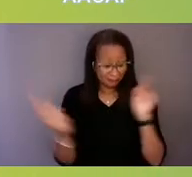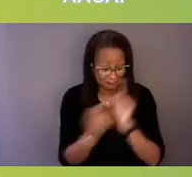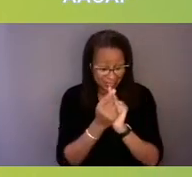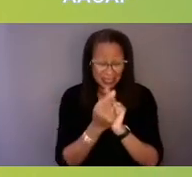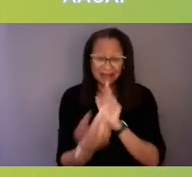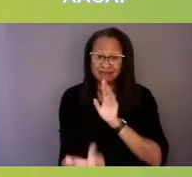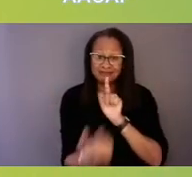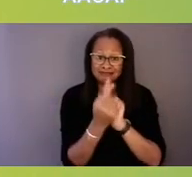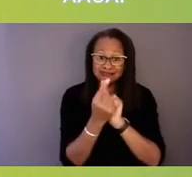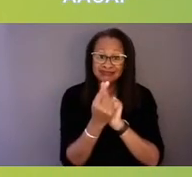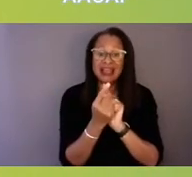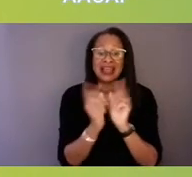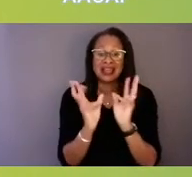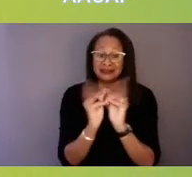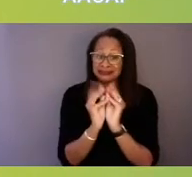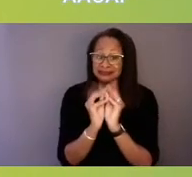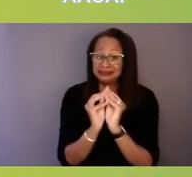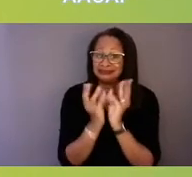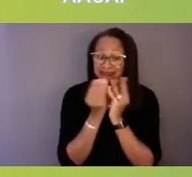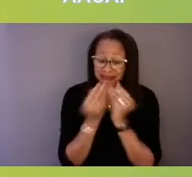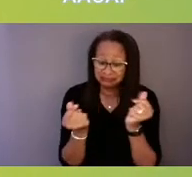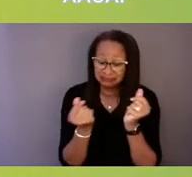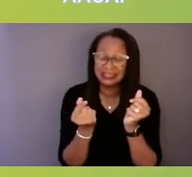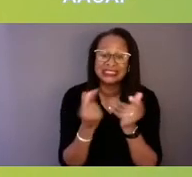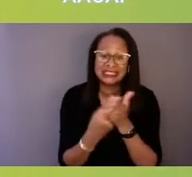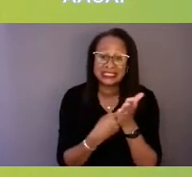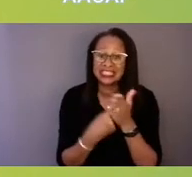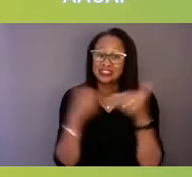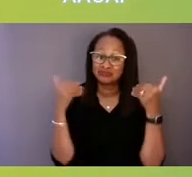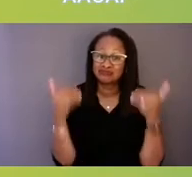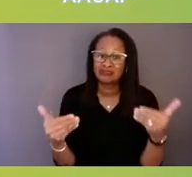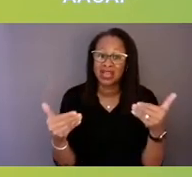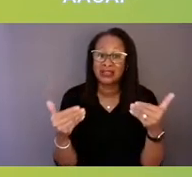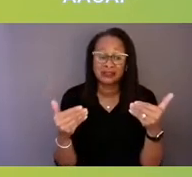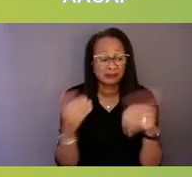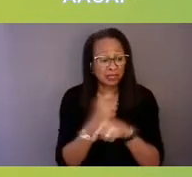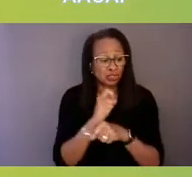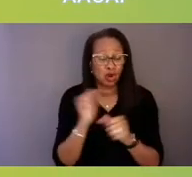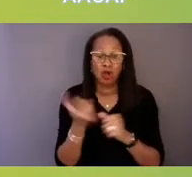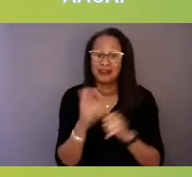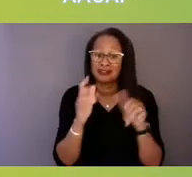to get everyone on the same page and really allow each other to teach each other